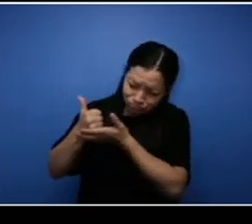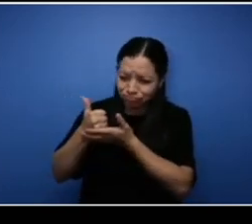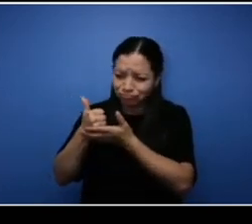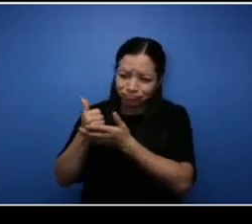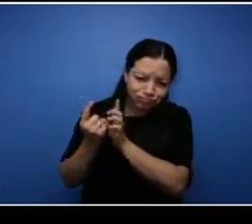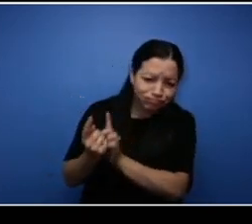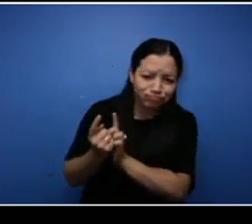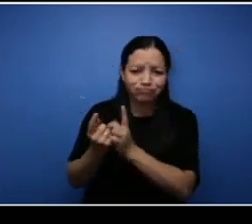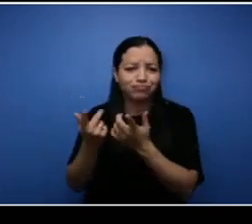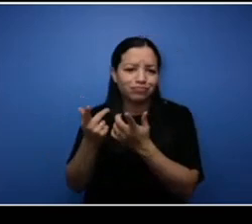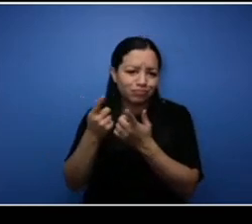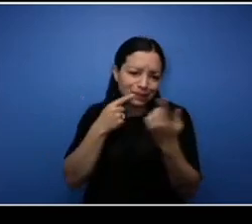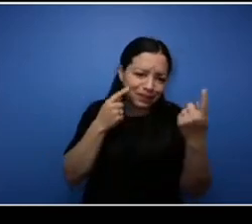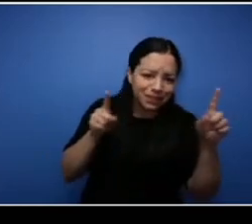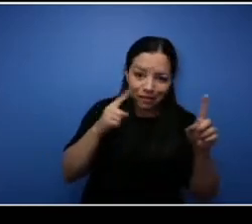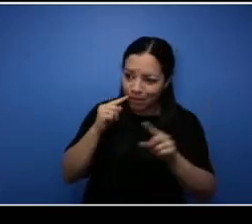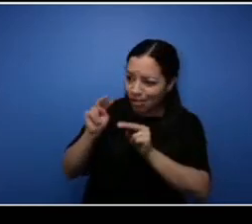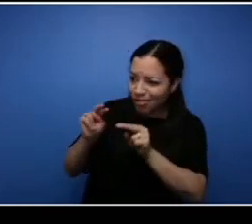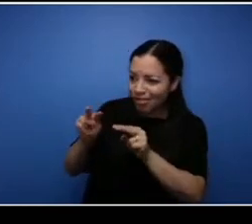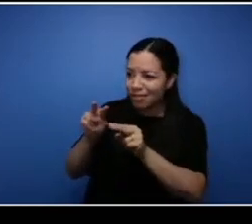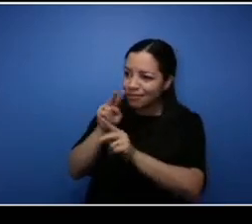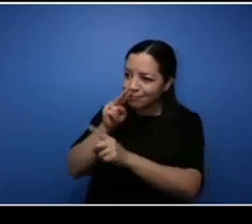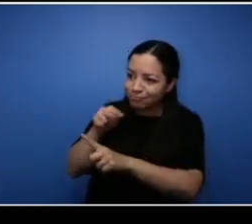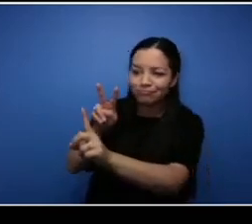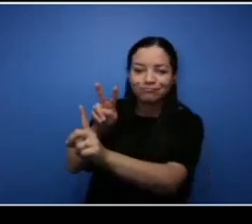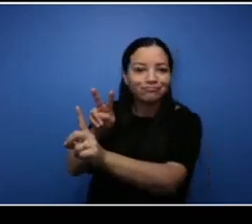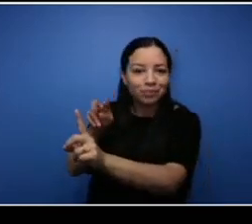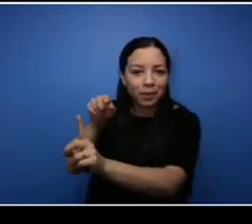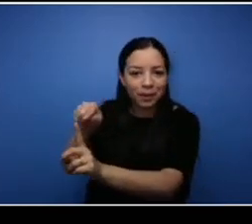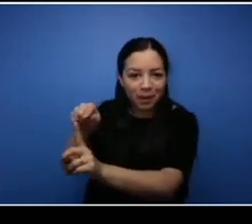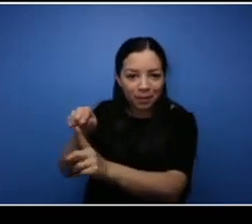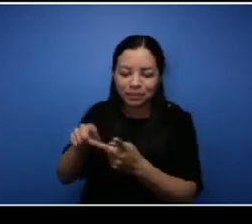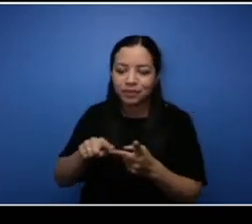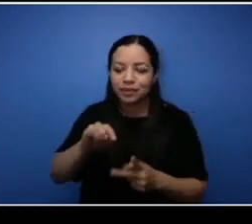watching him over the years. As well as Jason Valencore, watching them over the years you